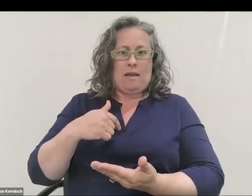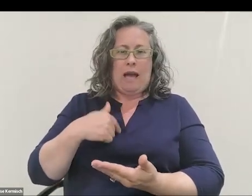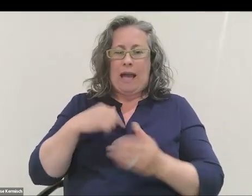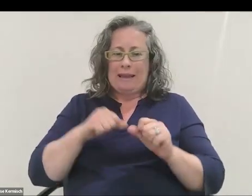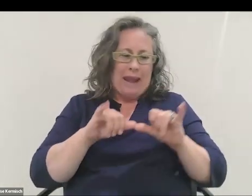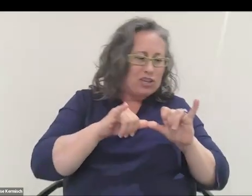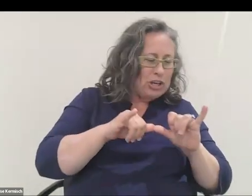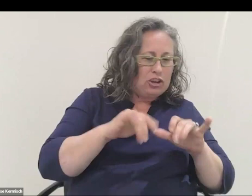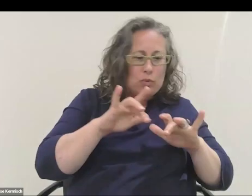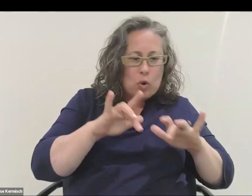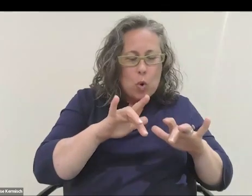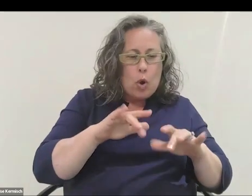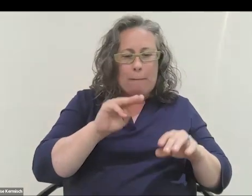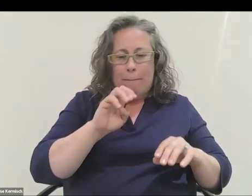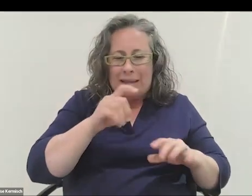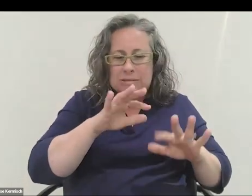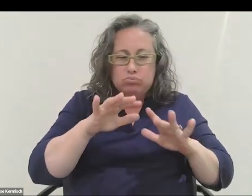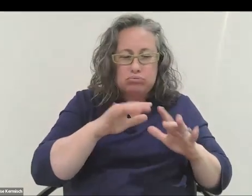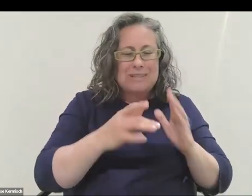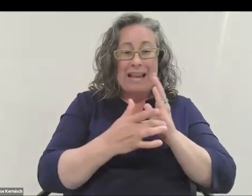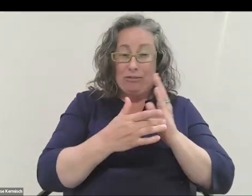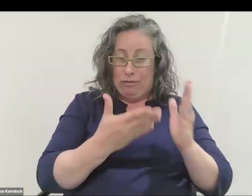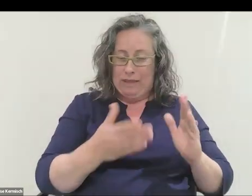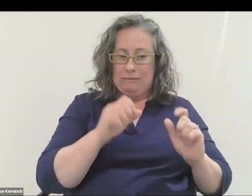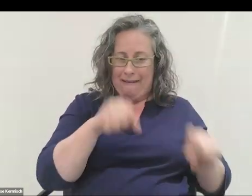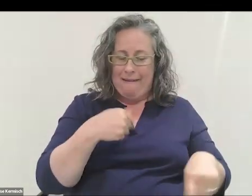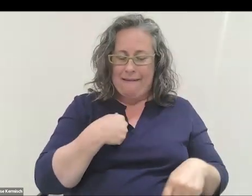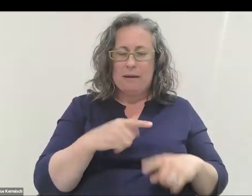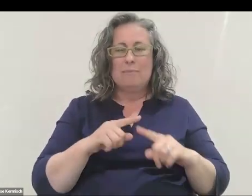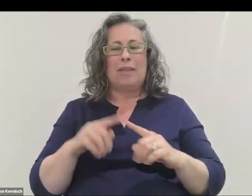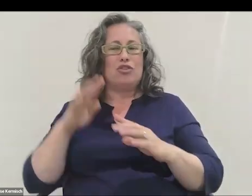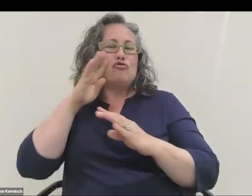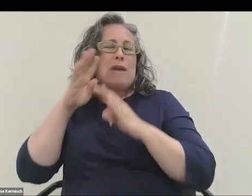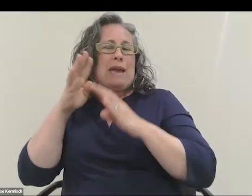I can engineer it, I can record it, I can mix it, I can do all of the technical aspects. The creative part,